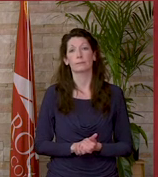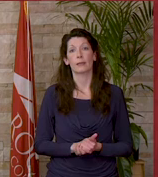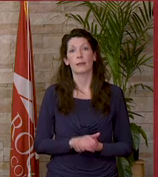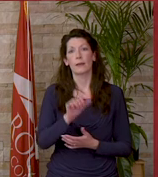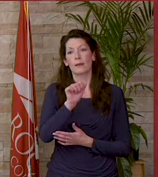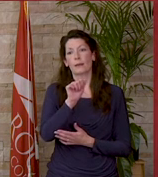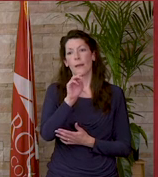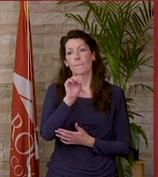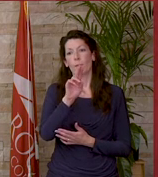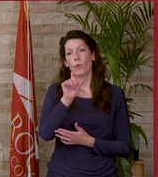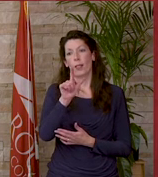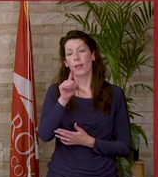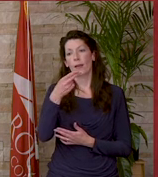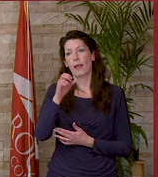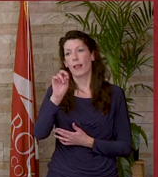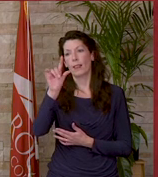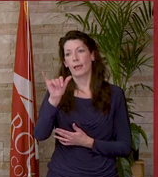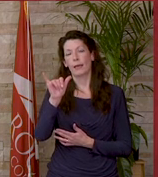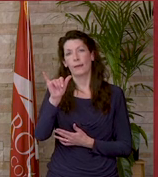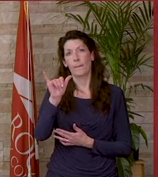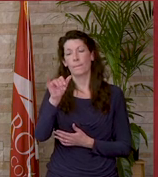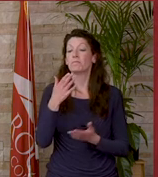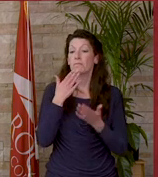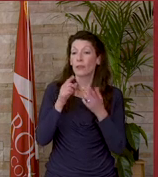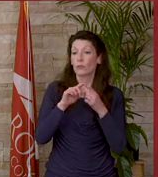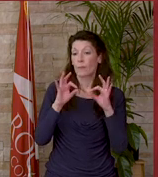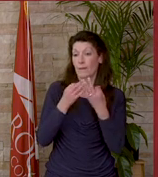Samuel Hundley: Thank you to my family and friends,